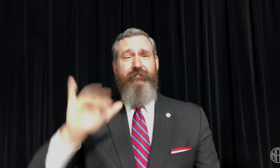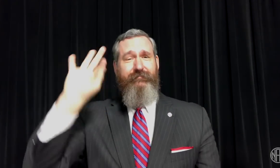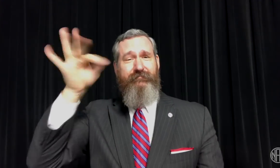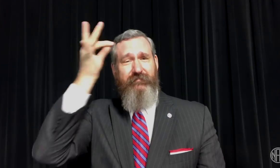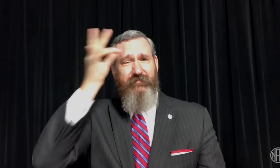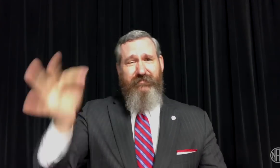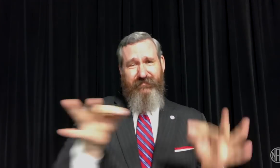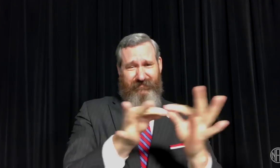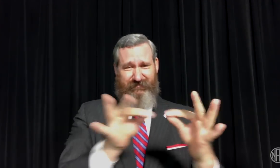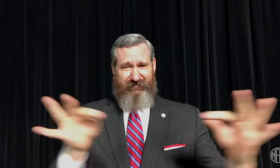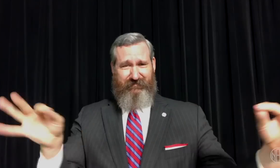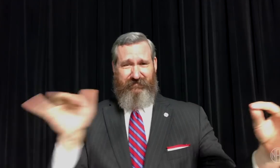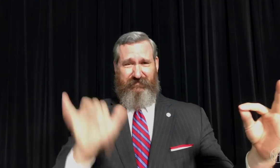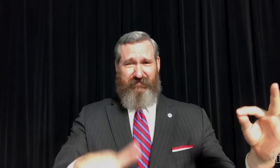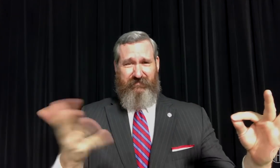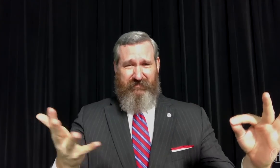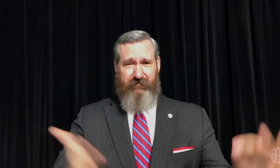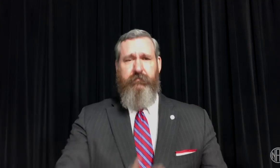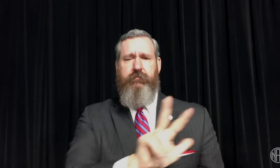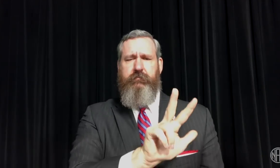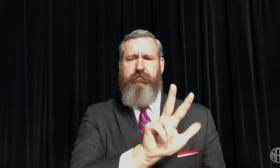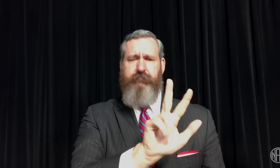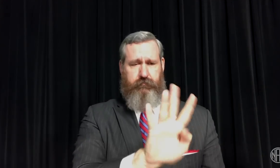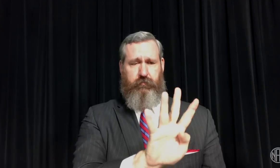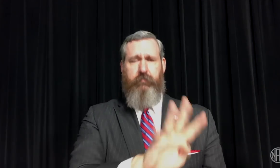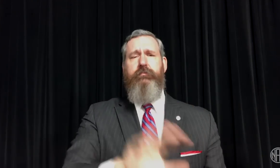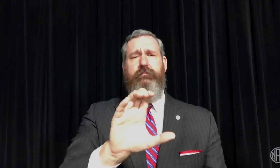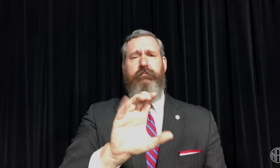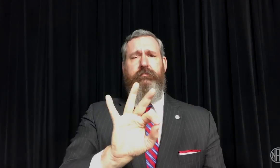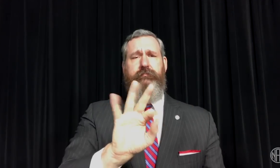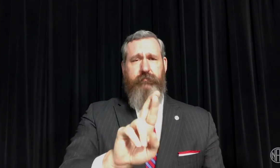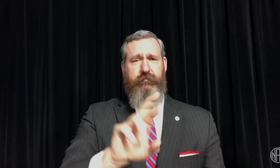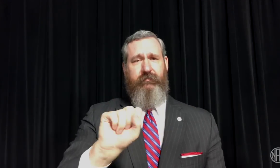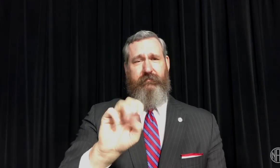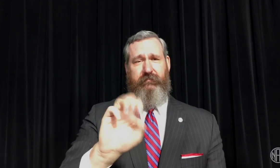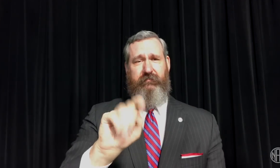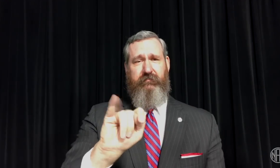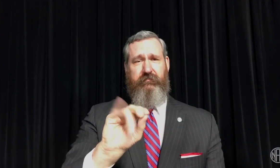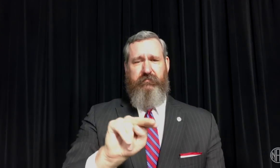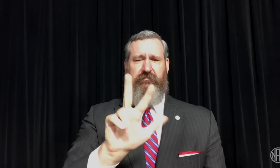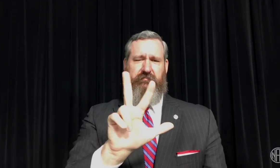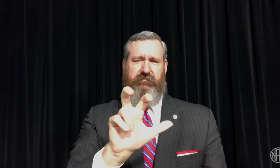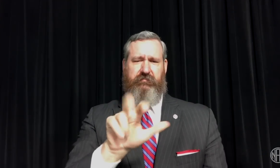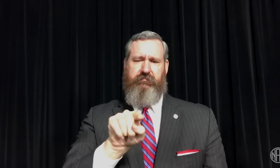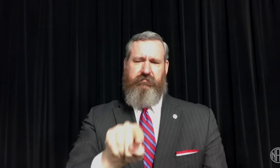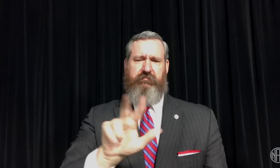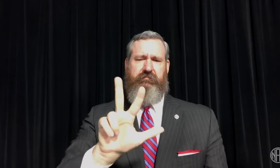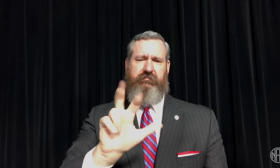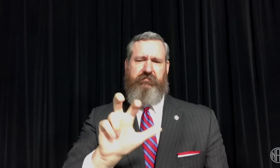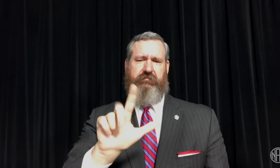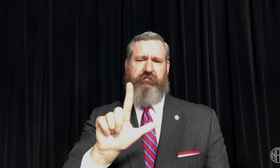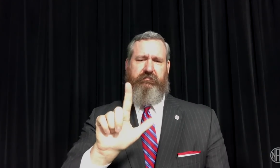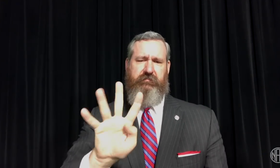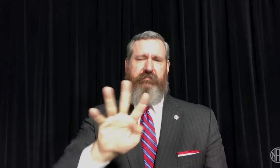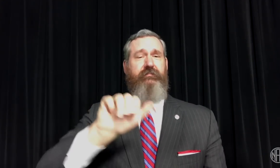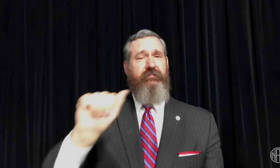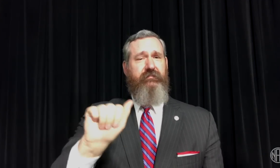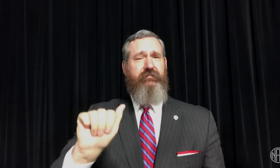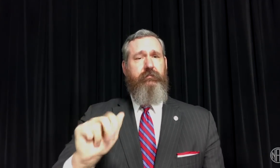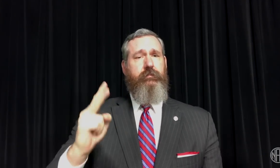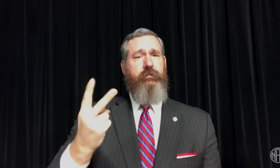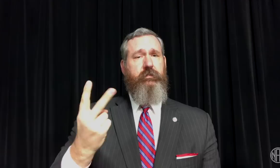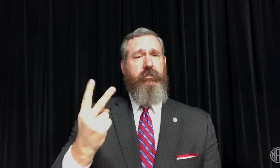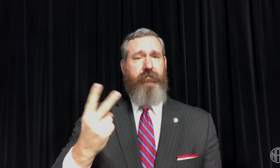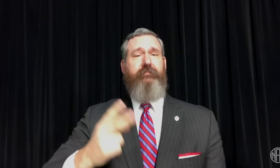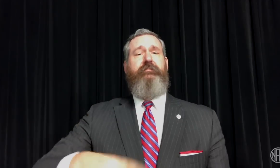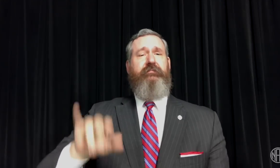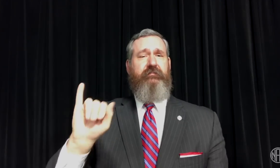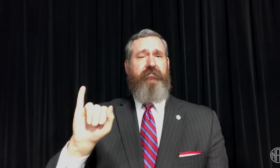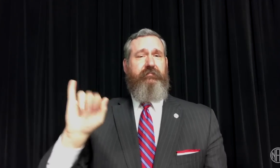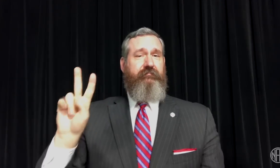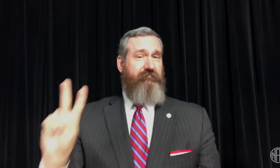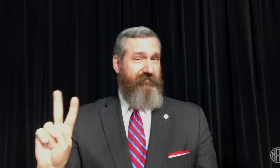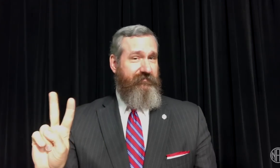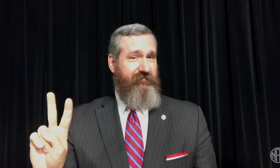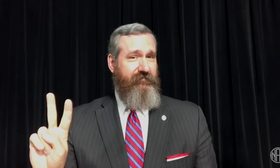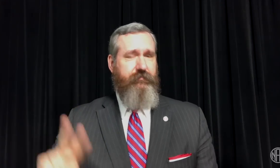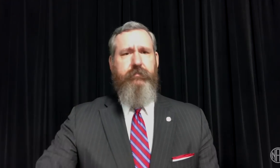This is found in Federal Law: 34 CFR §300.324(a)(2)(iv).